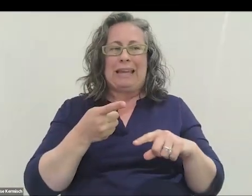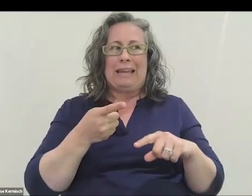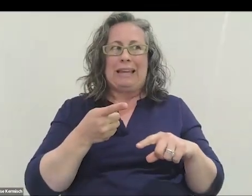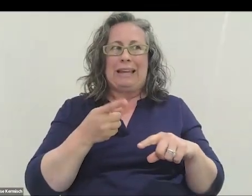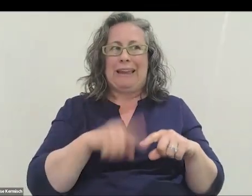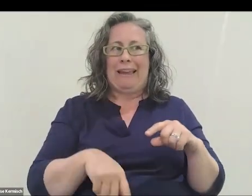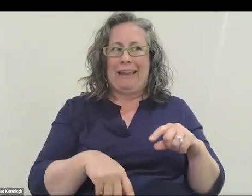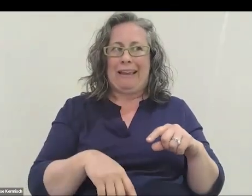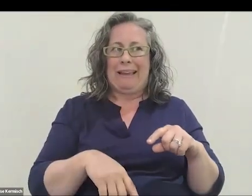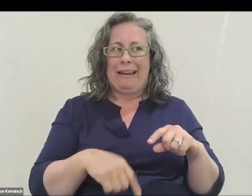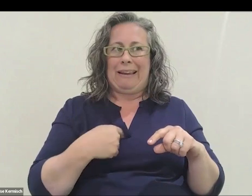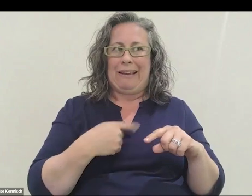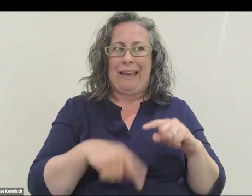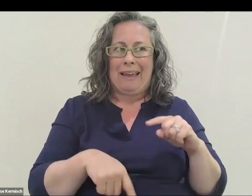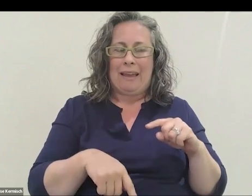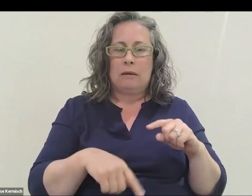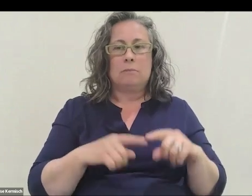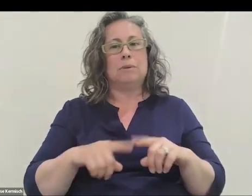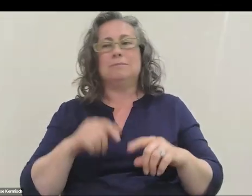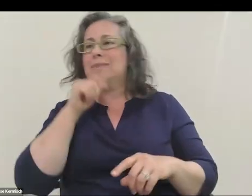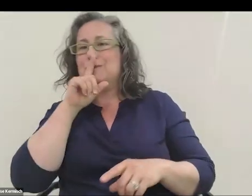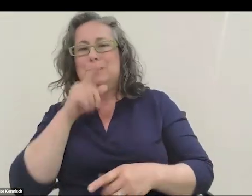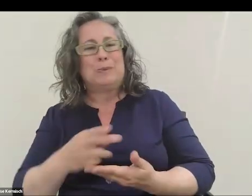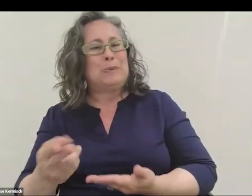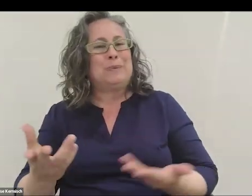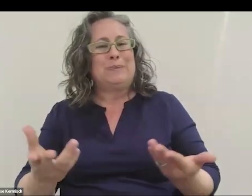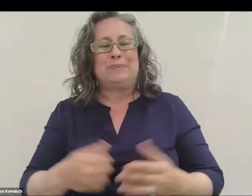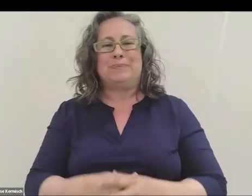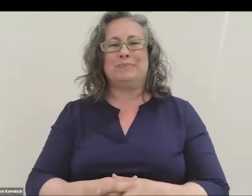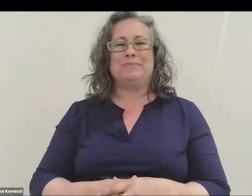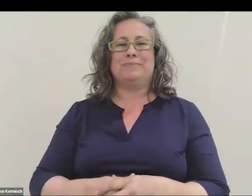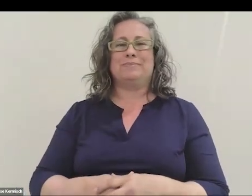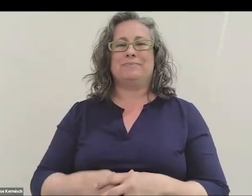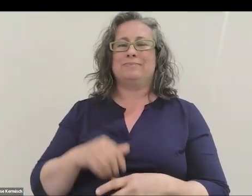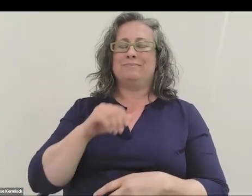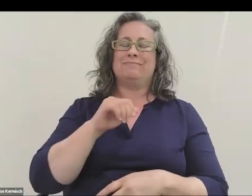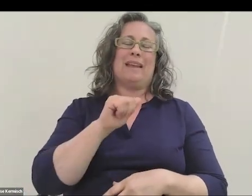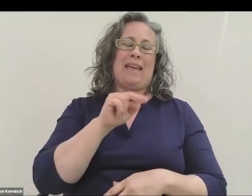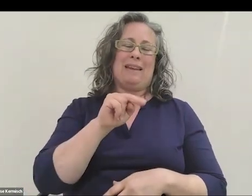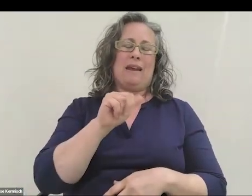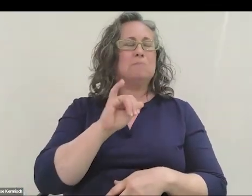and I think maybe that even that wasn't even true. Right. Thank you for sharing that.